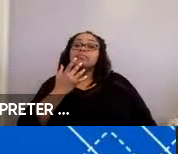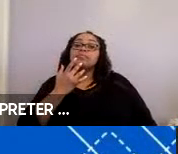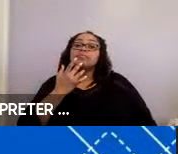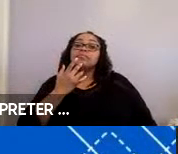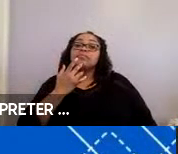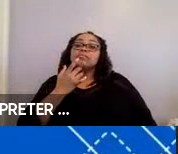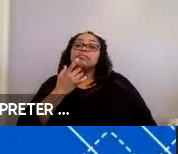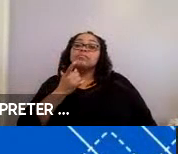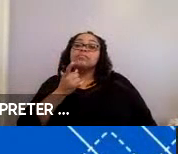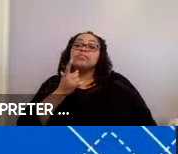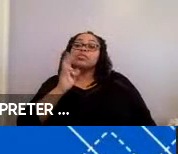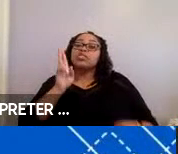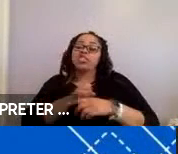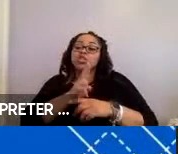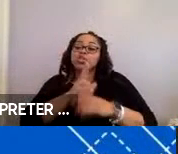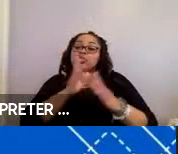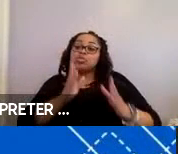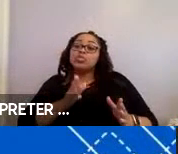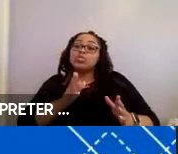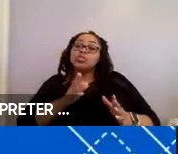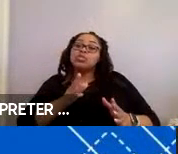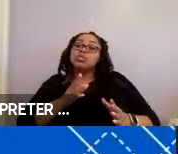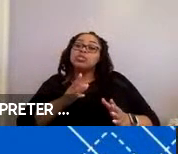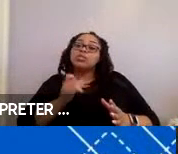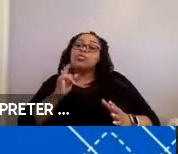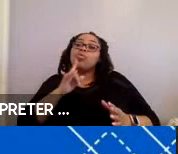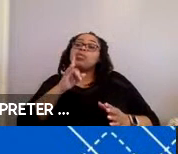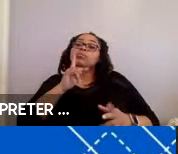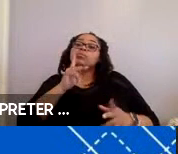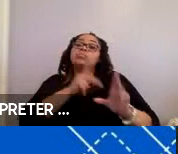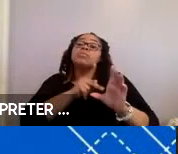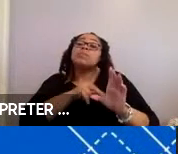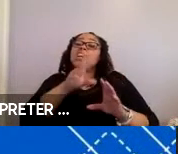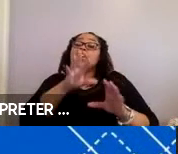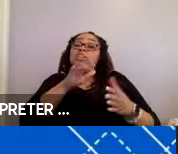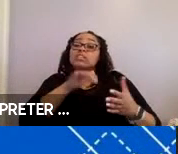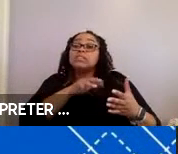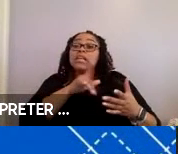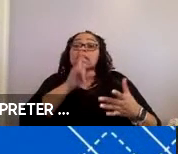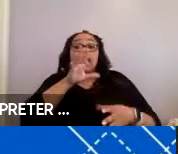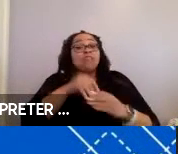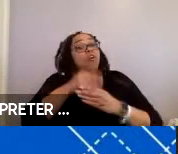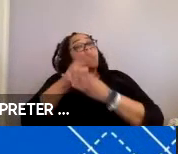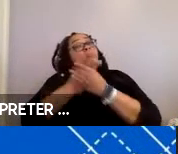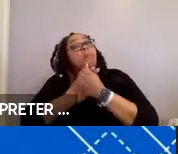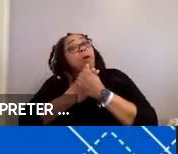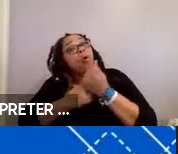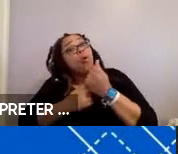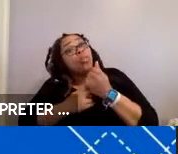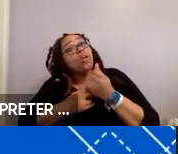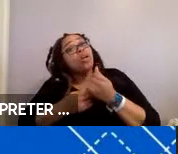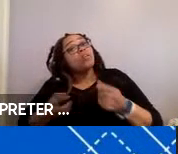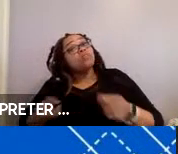users, or the participants in your study, did that involve both getting on the bus and